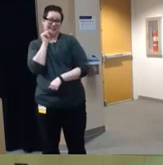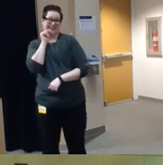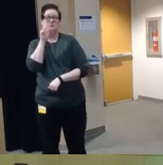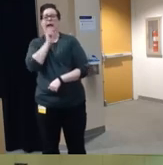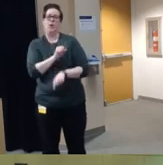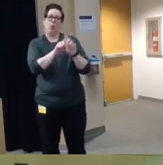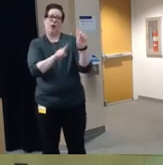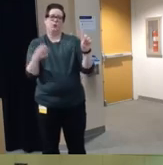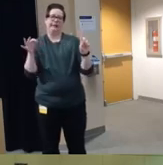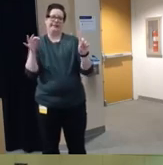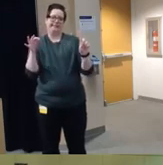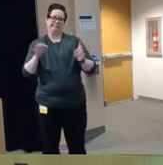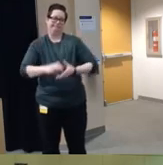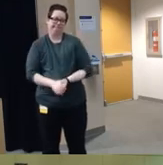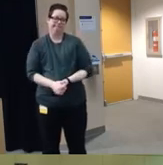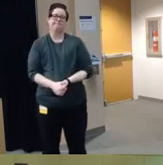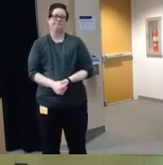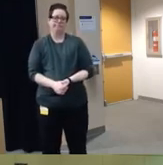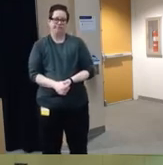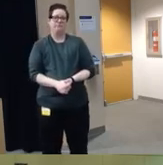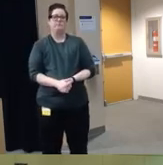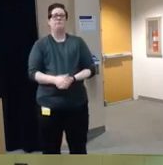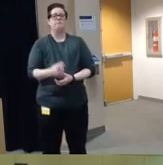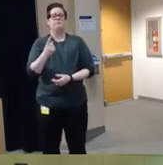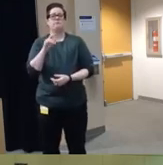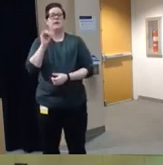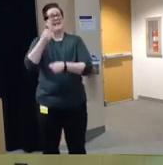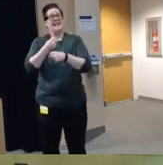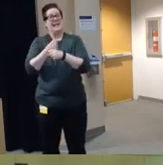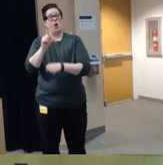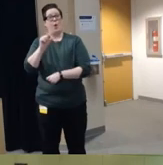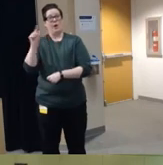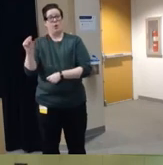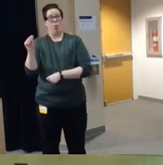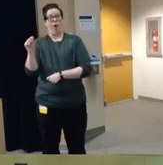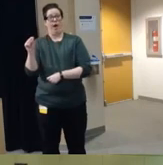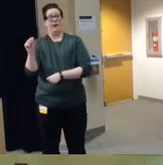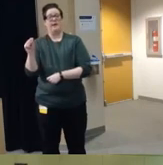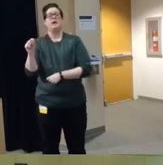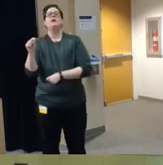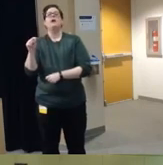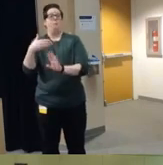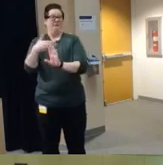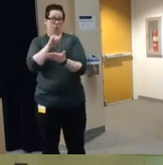of 1 and 19 um in the year 2020 firearm injury past motor vehicle injuries um as the leading